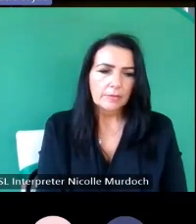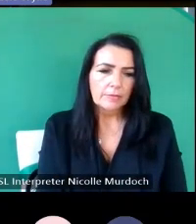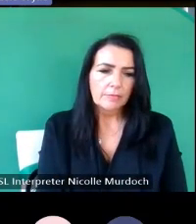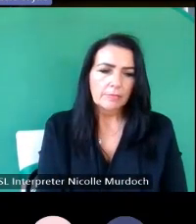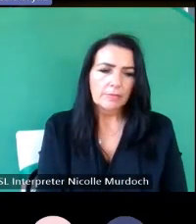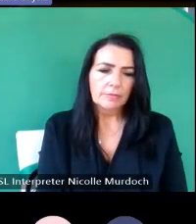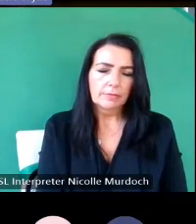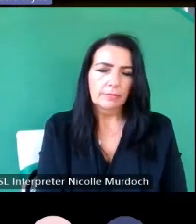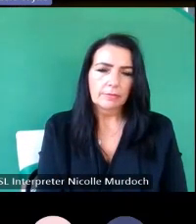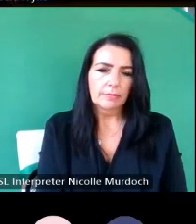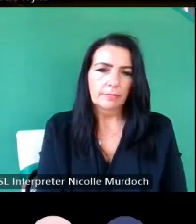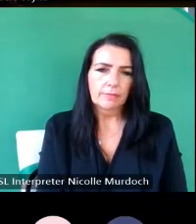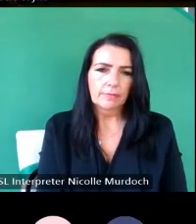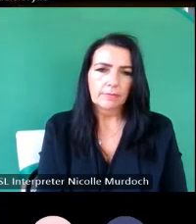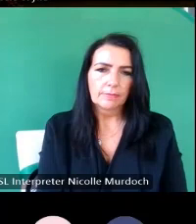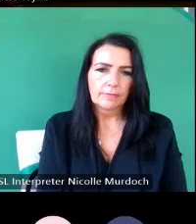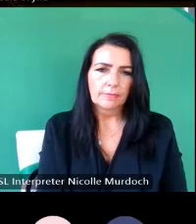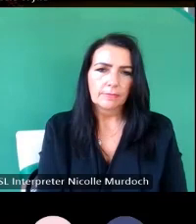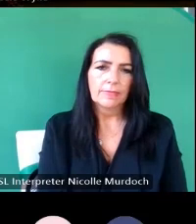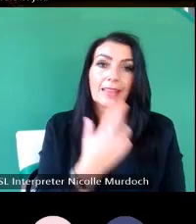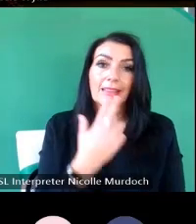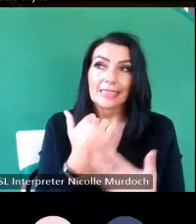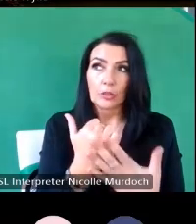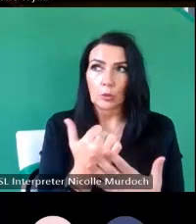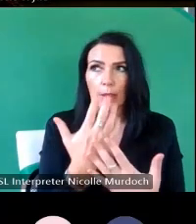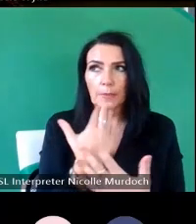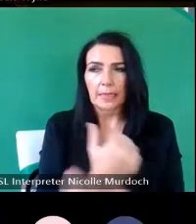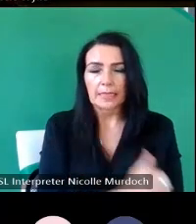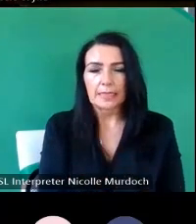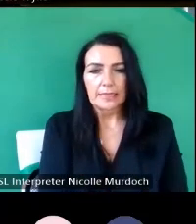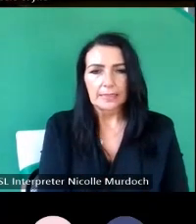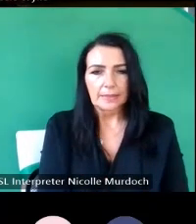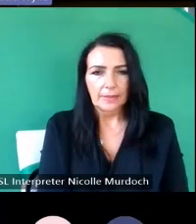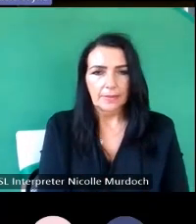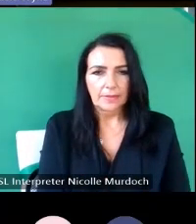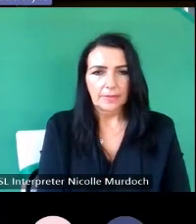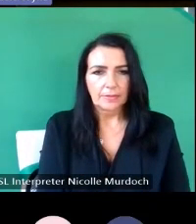please is it a legacy